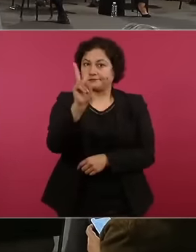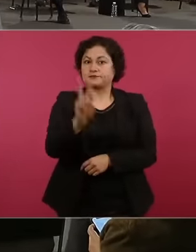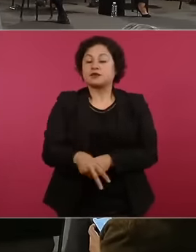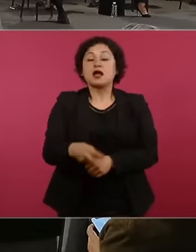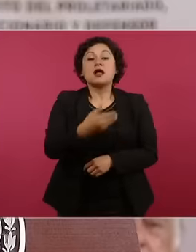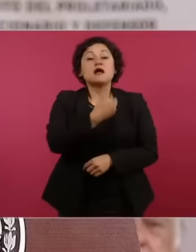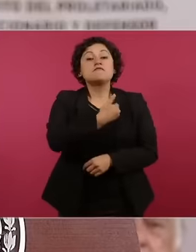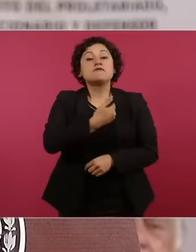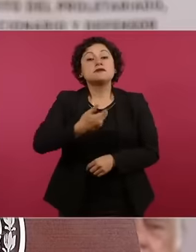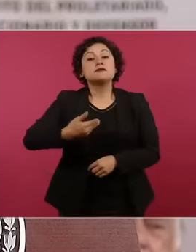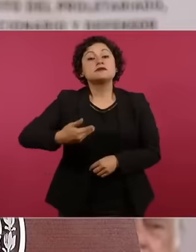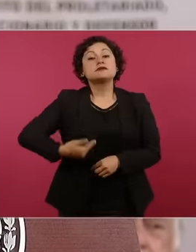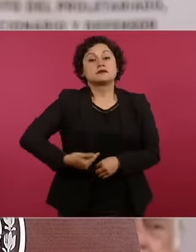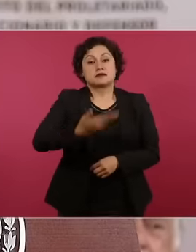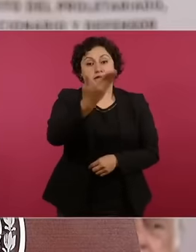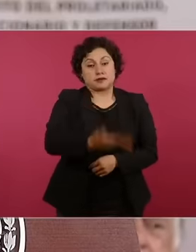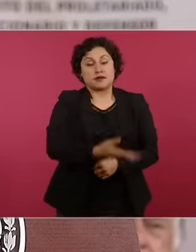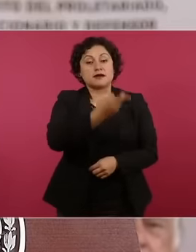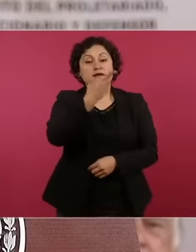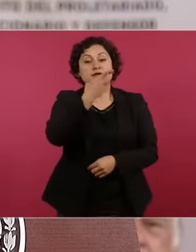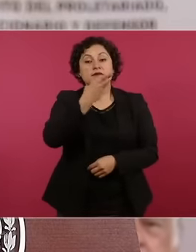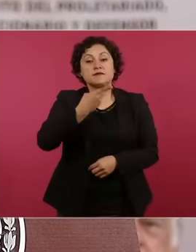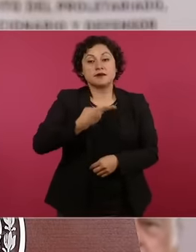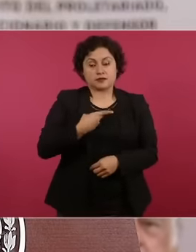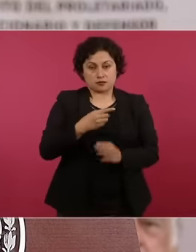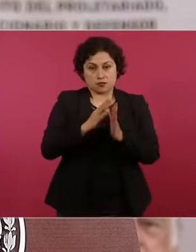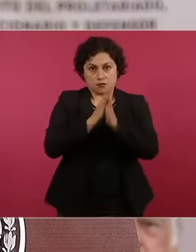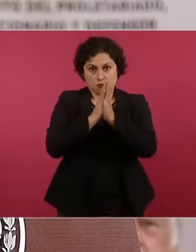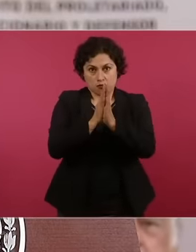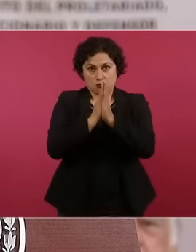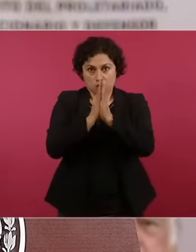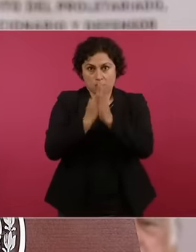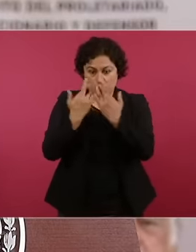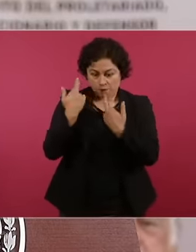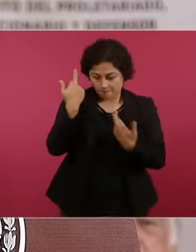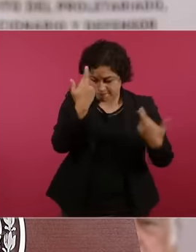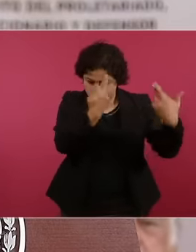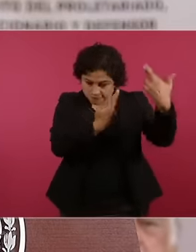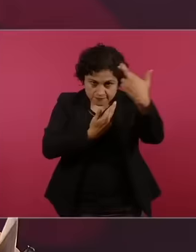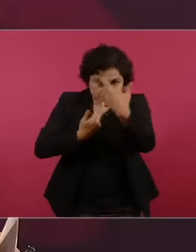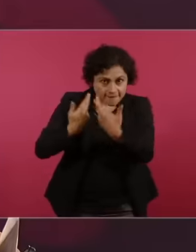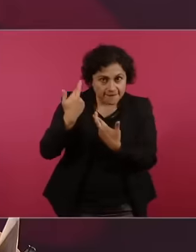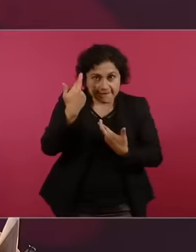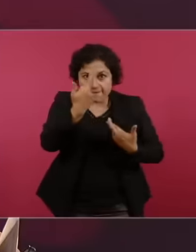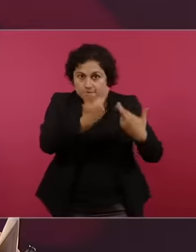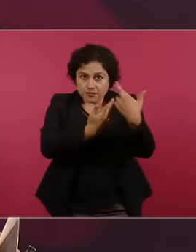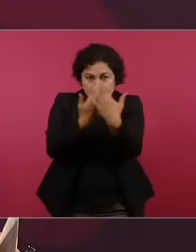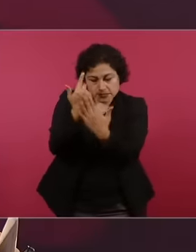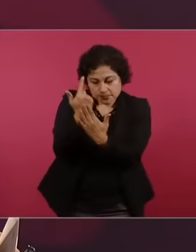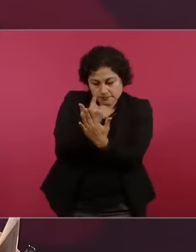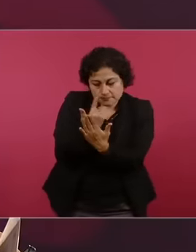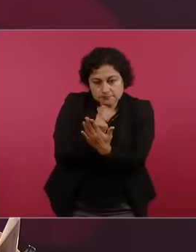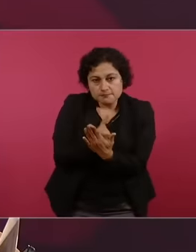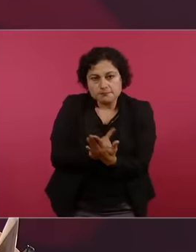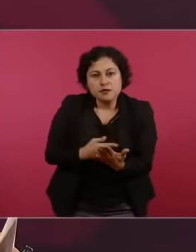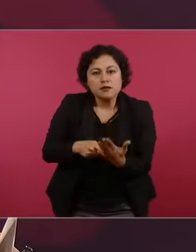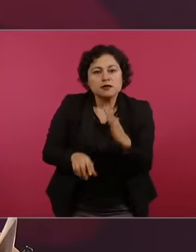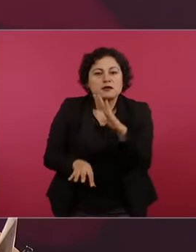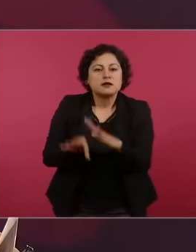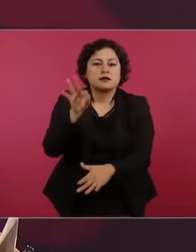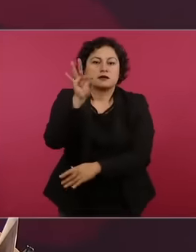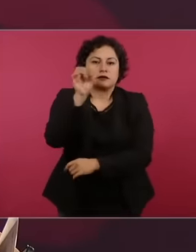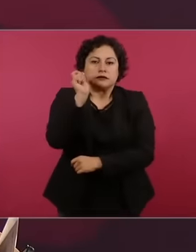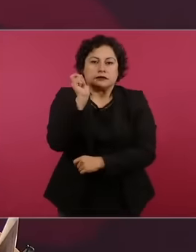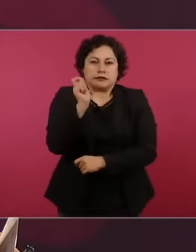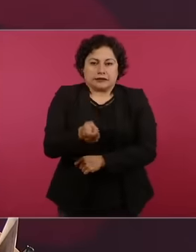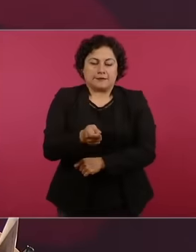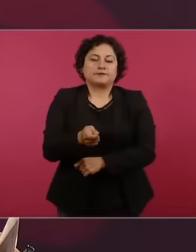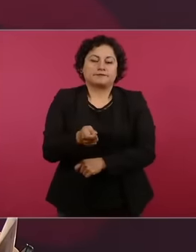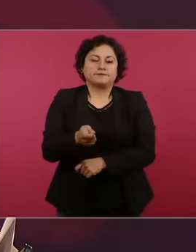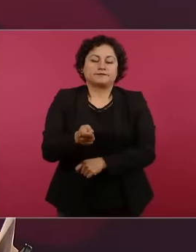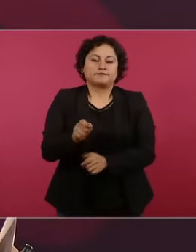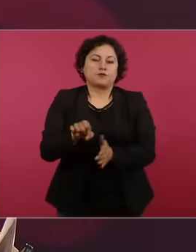a technical analysis exercise to determine precisely the tax credits that are the